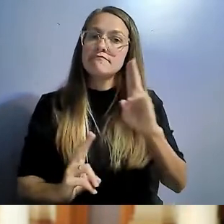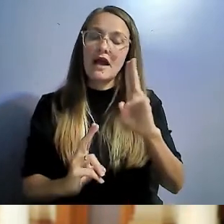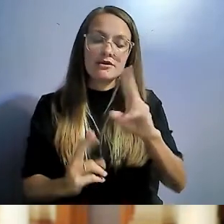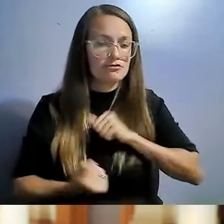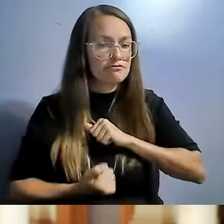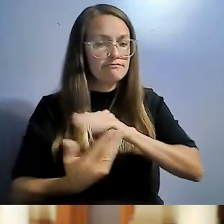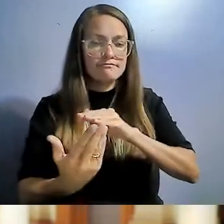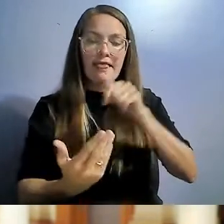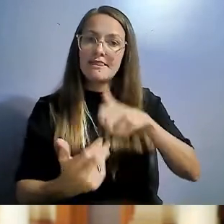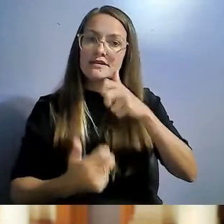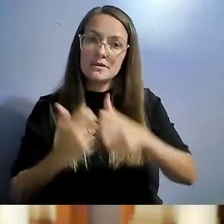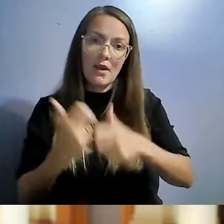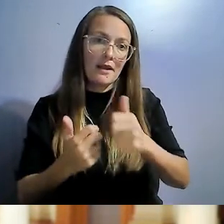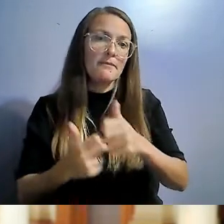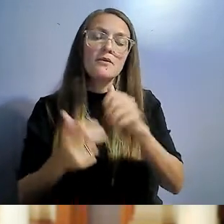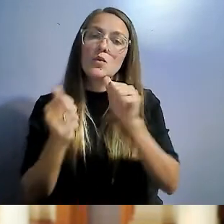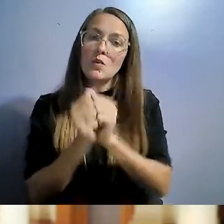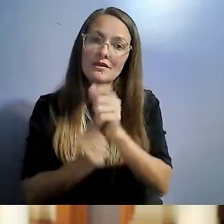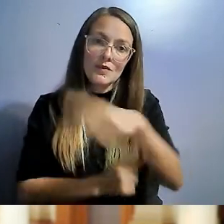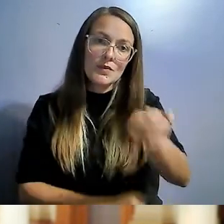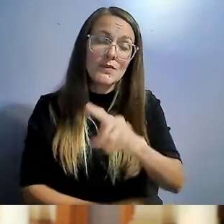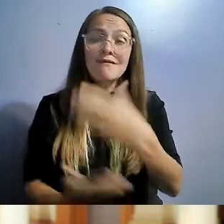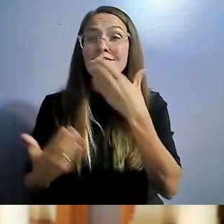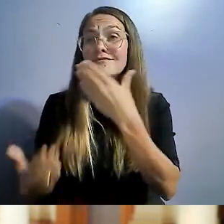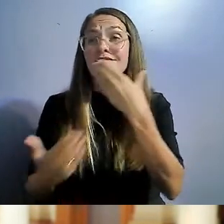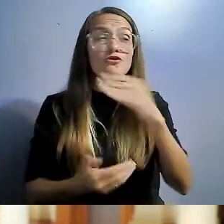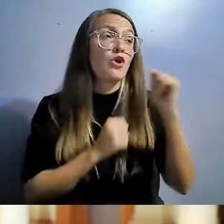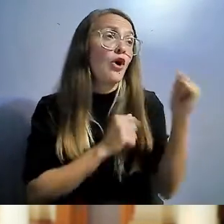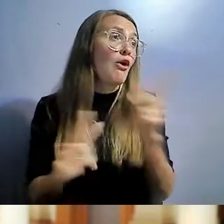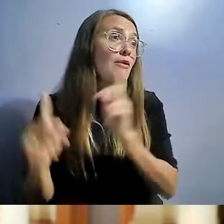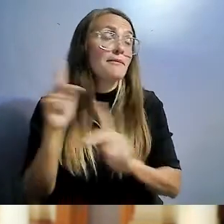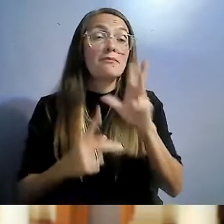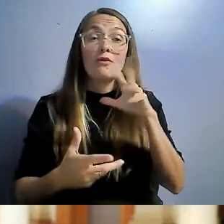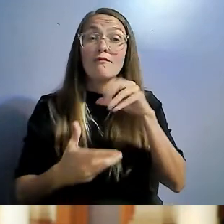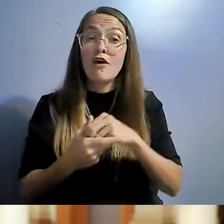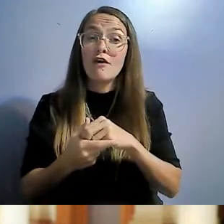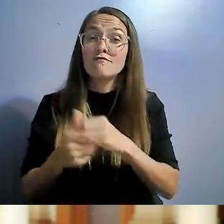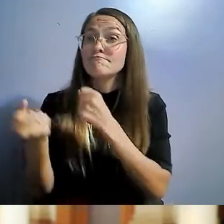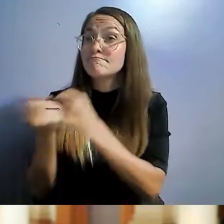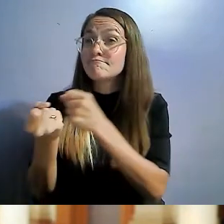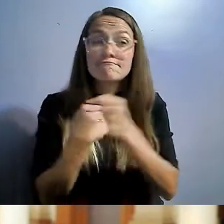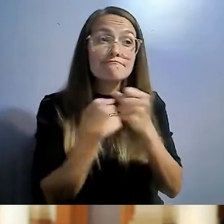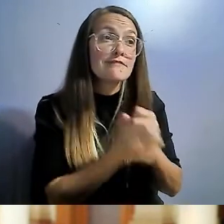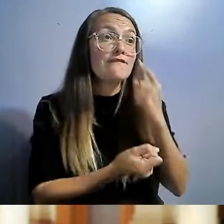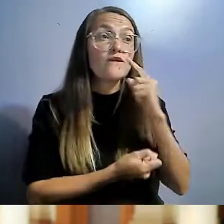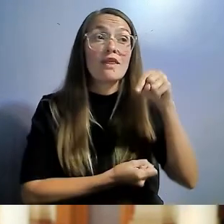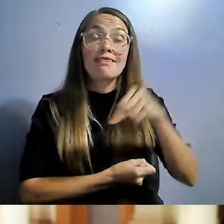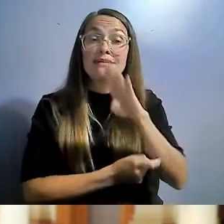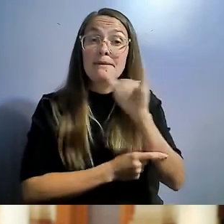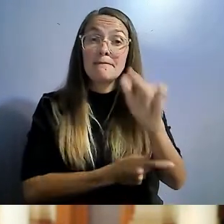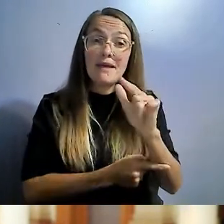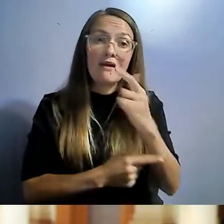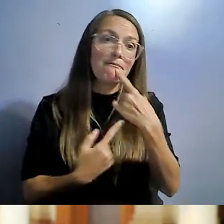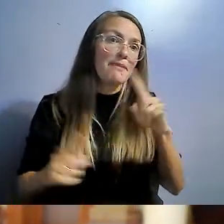Thank you to all of those folks who advocated and lobbied to get these bills across. Thank you for this prestigious award.